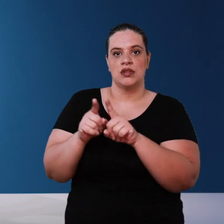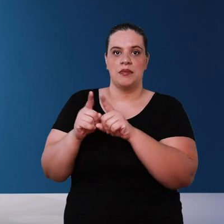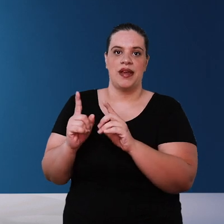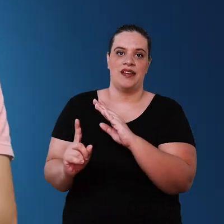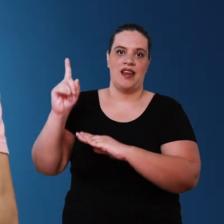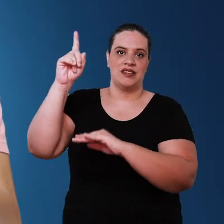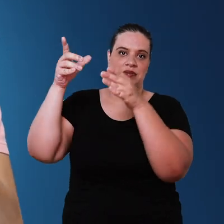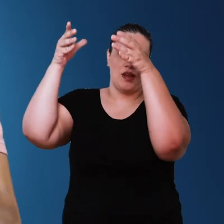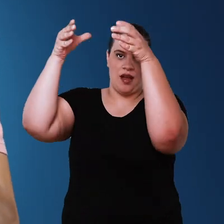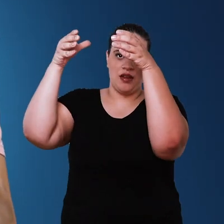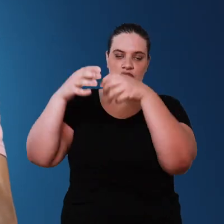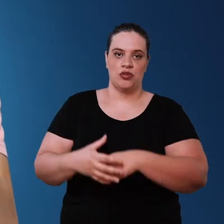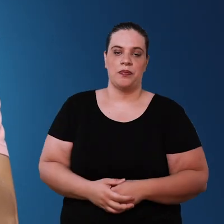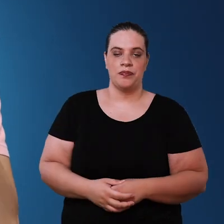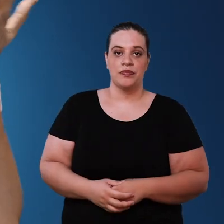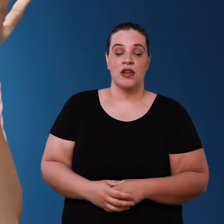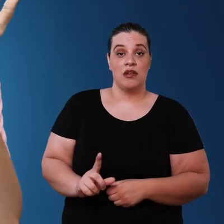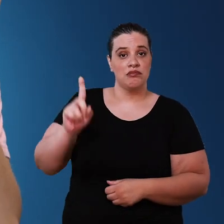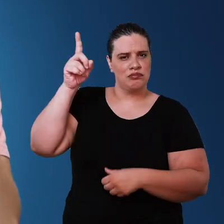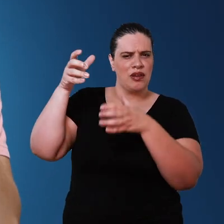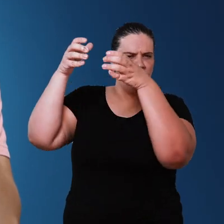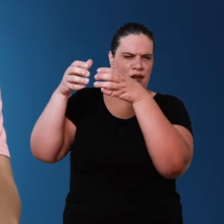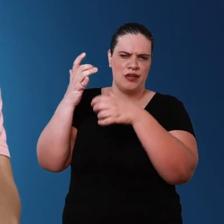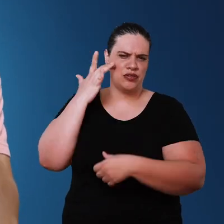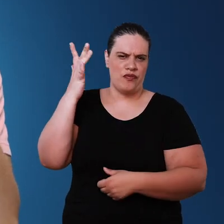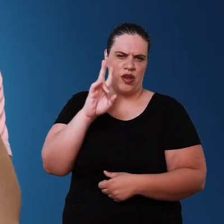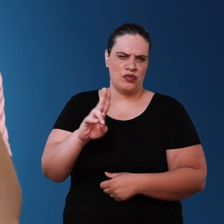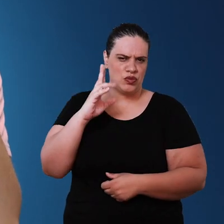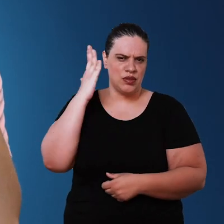the storage of water in the raised tank is easy to calculate we usually